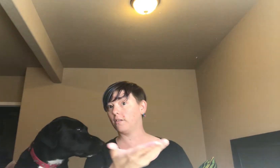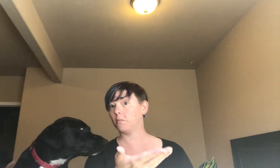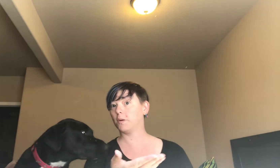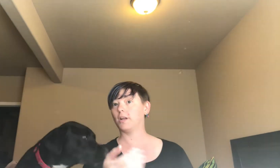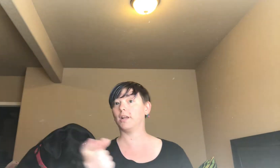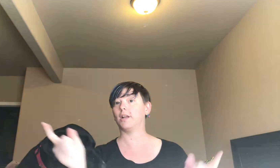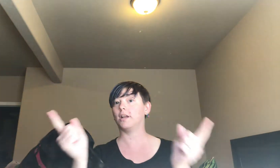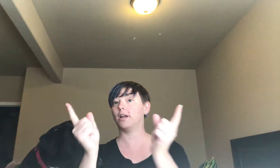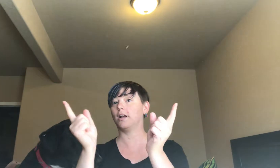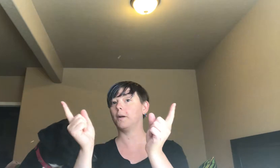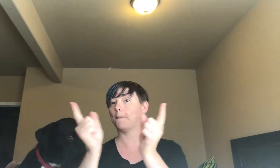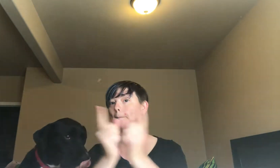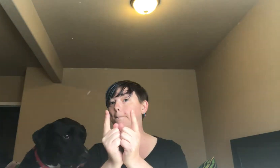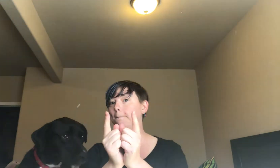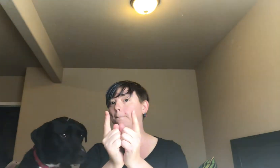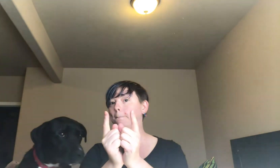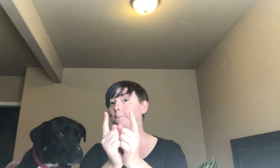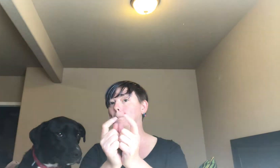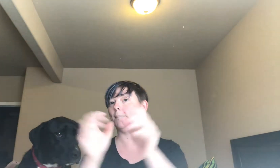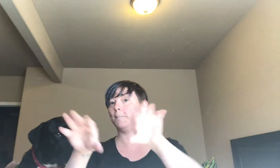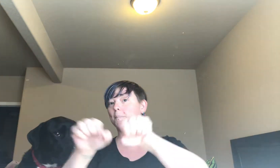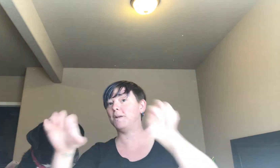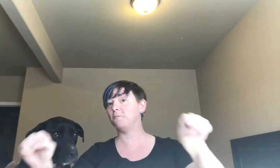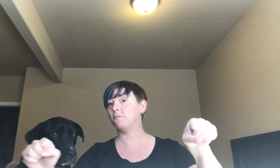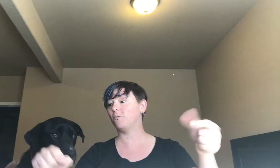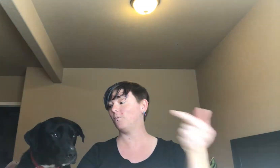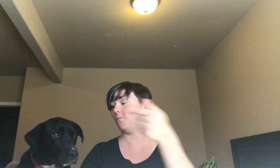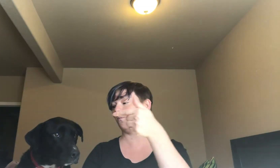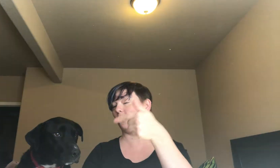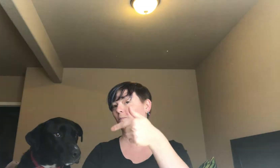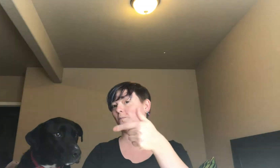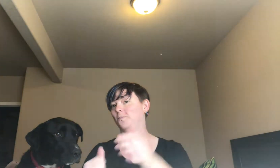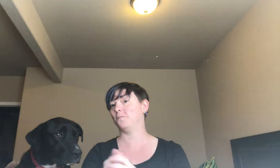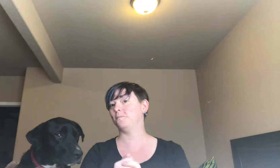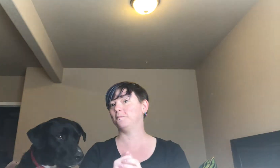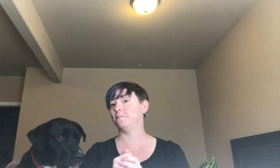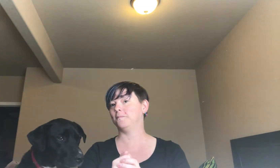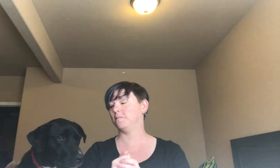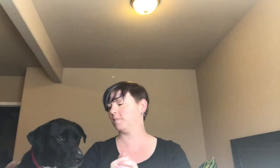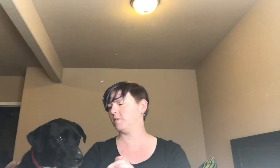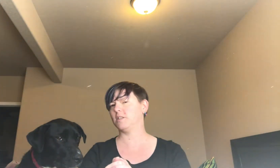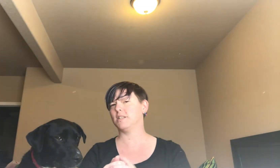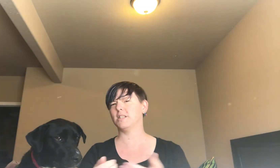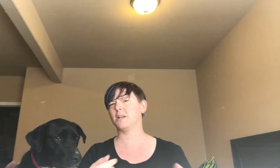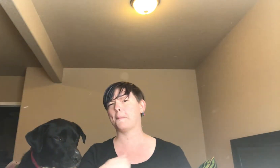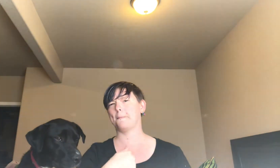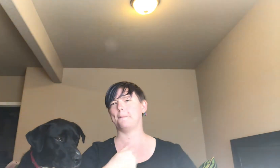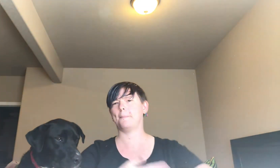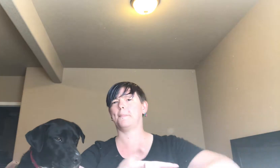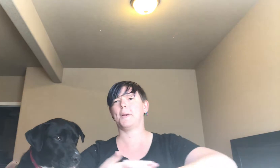Everyone, meet Frank. He's my baby.